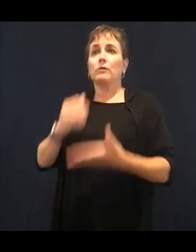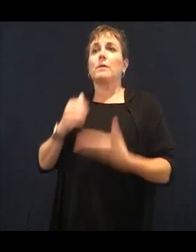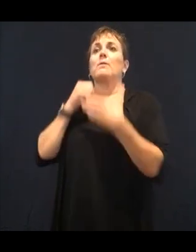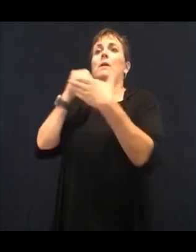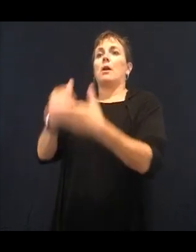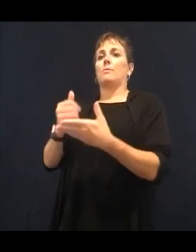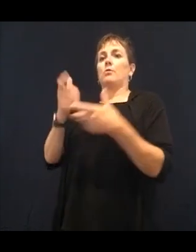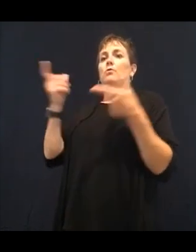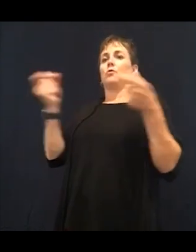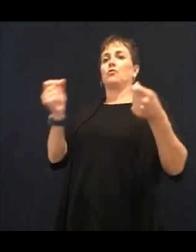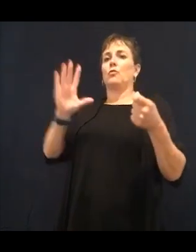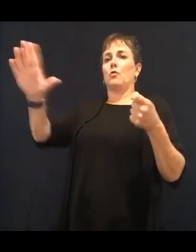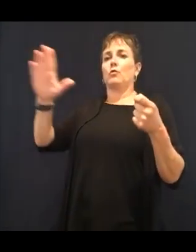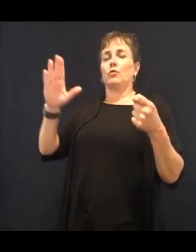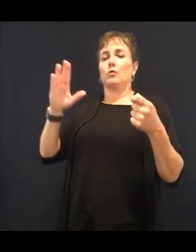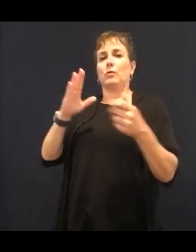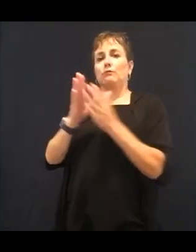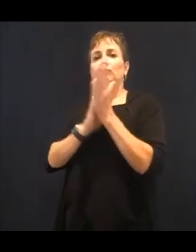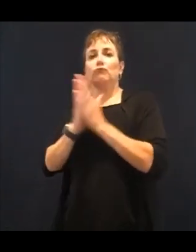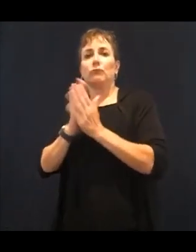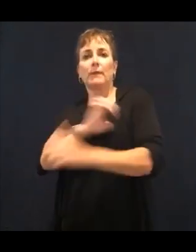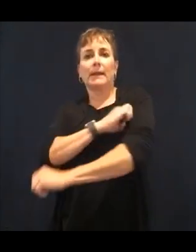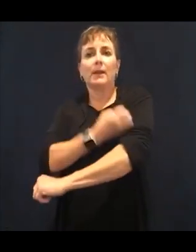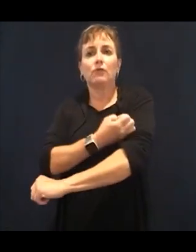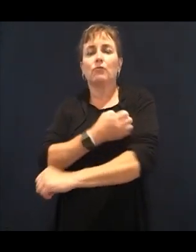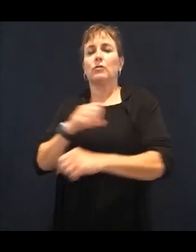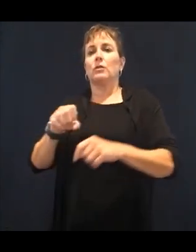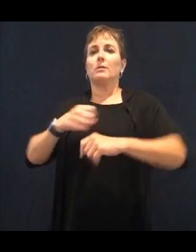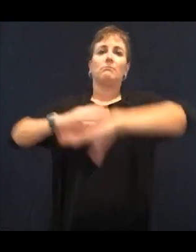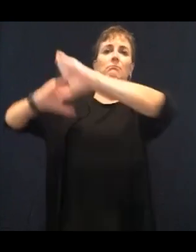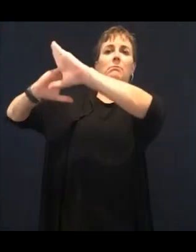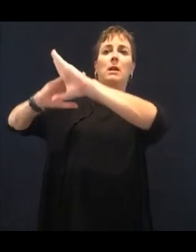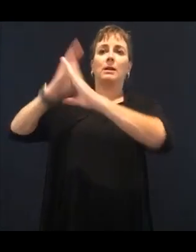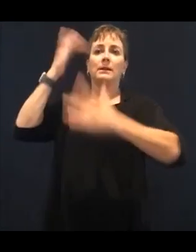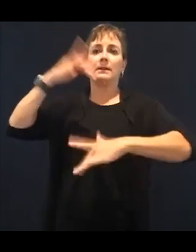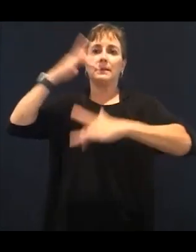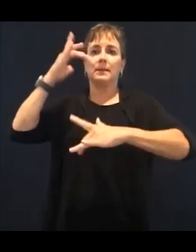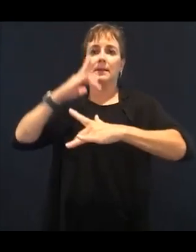avoid as well, because there are certain foods that